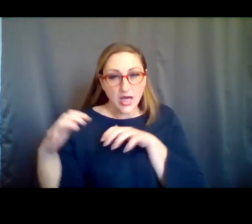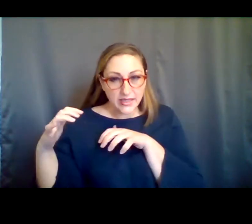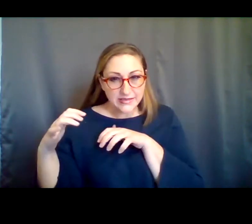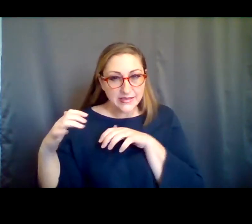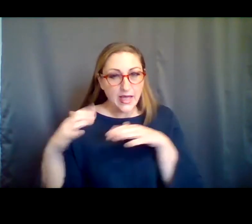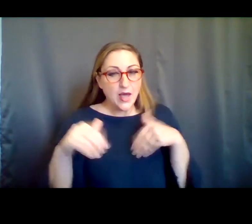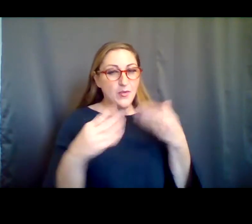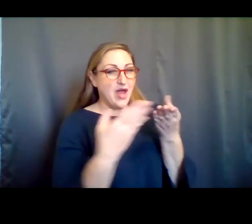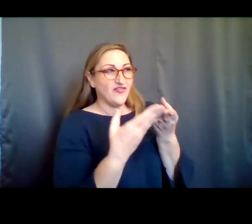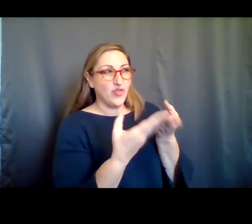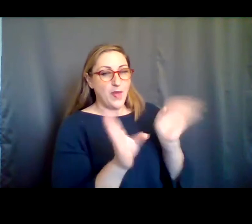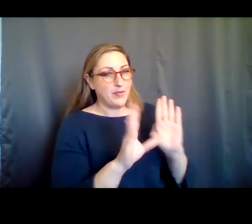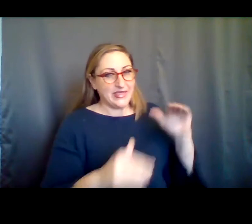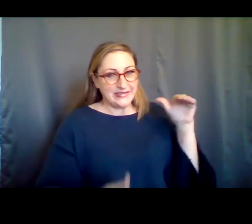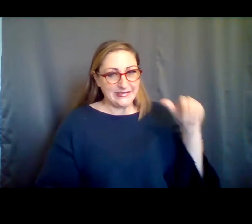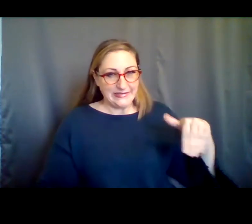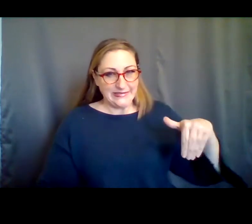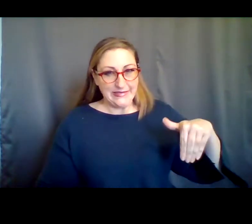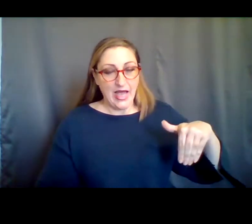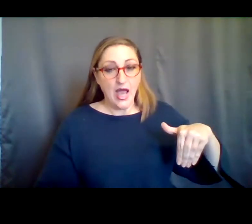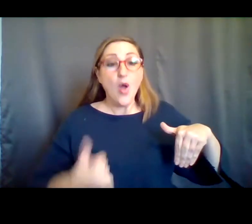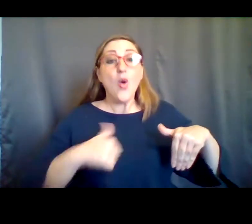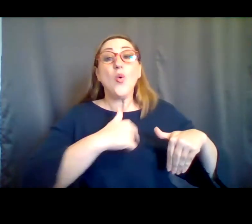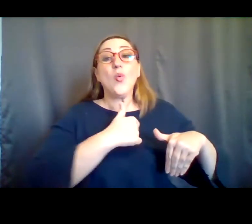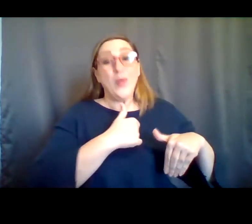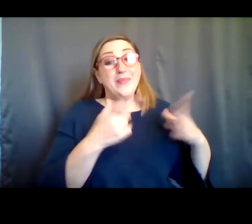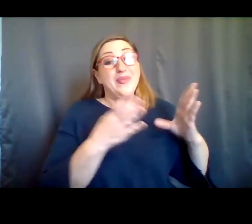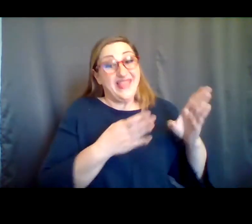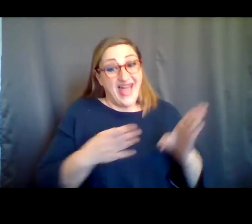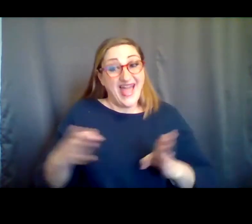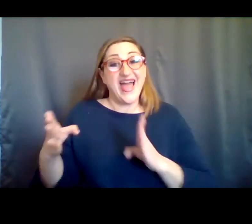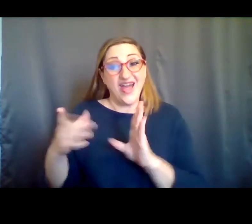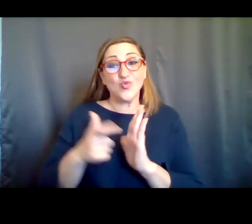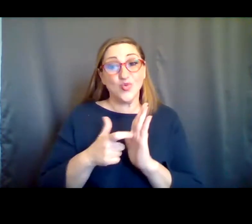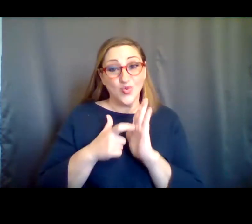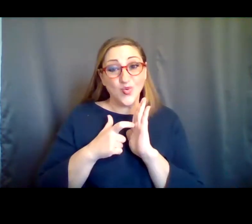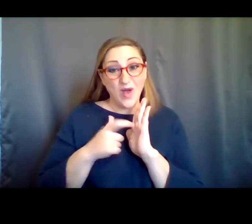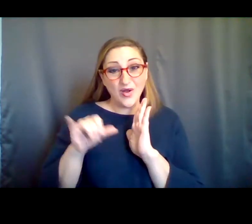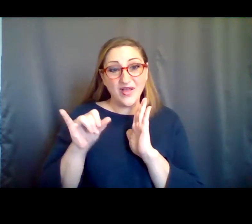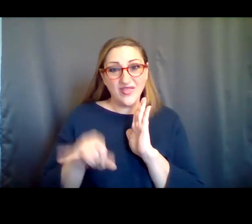public at large. We plan on requiring them for the public at large. This would be, you know, in alignment